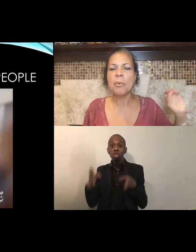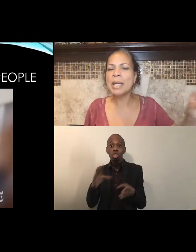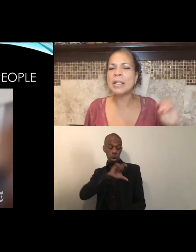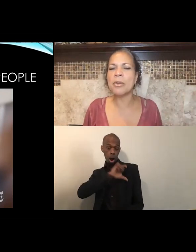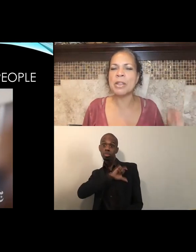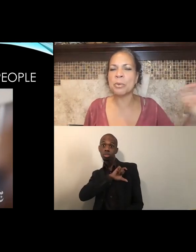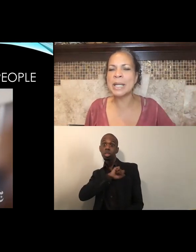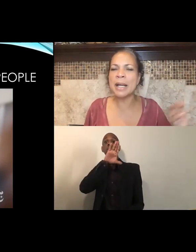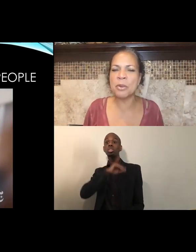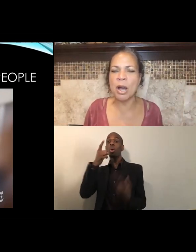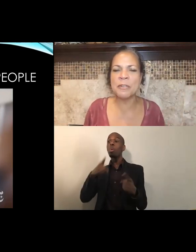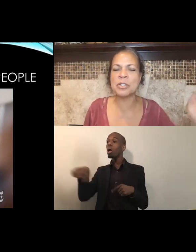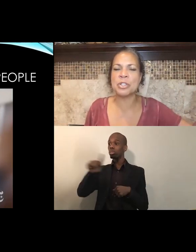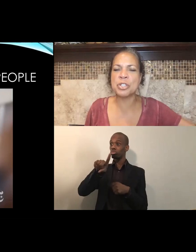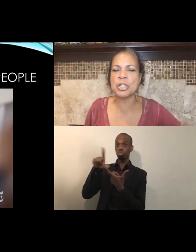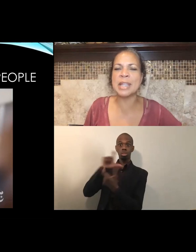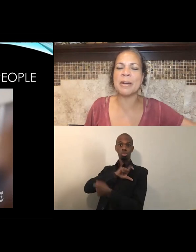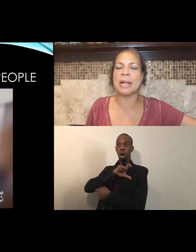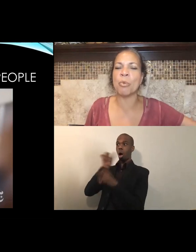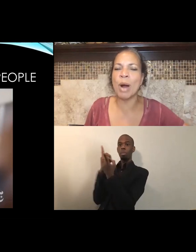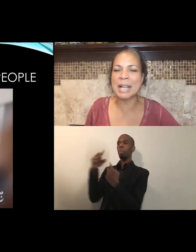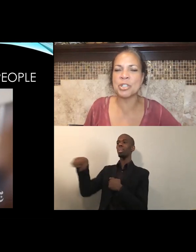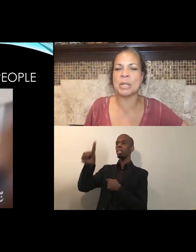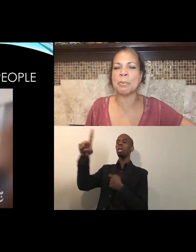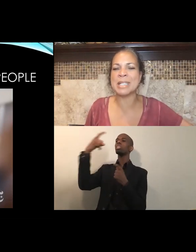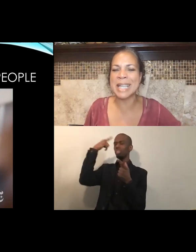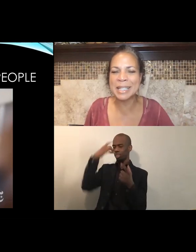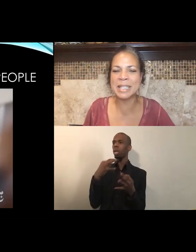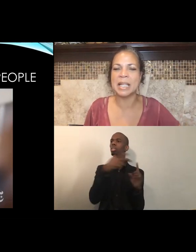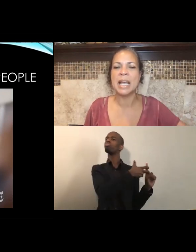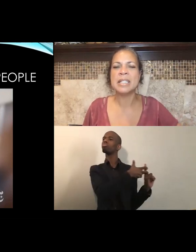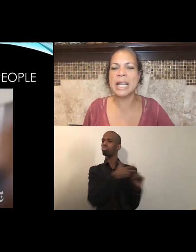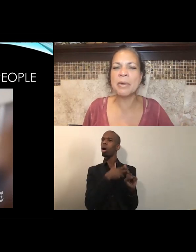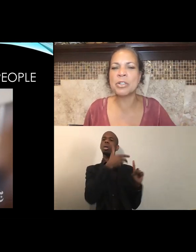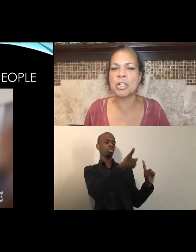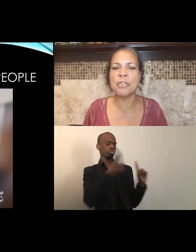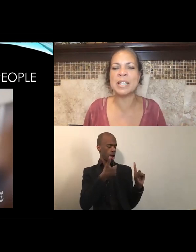We know that three other officers stood there and watched, and protected Derek Chauvin,